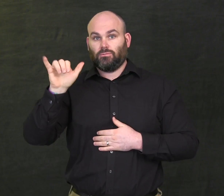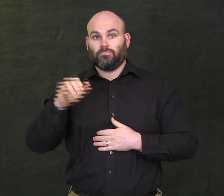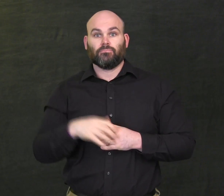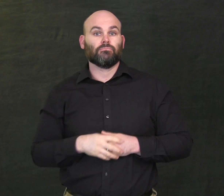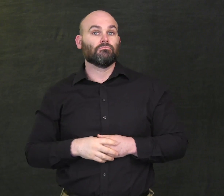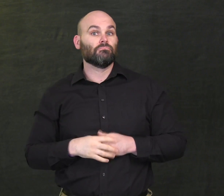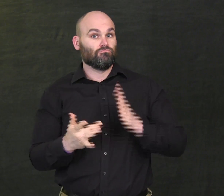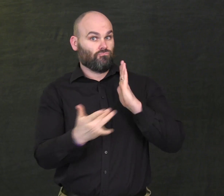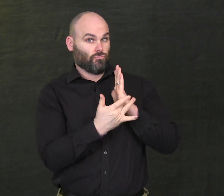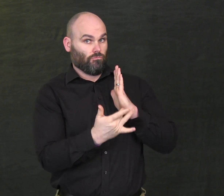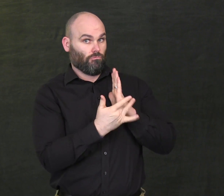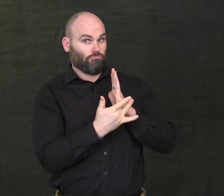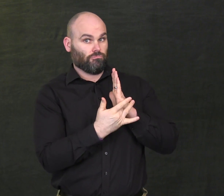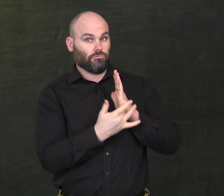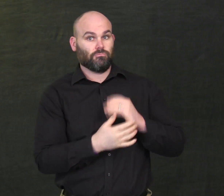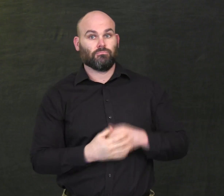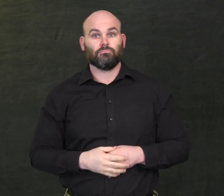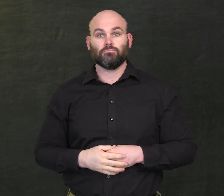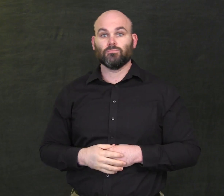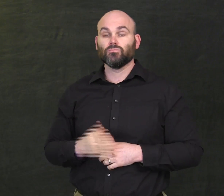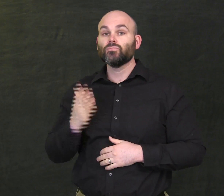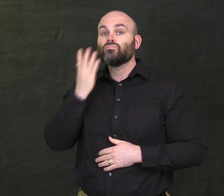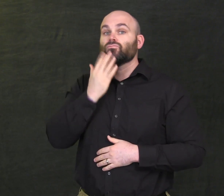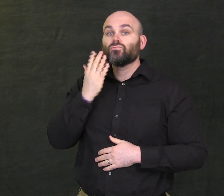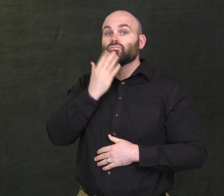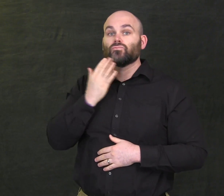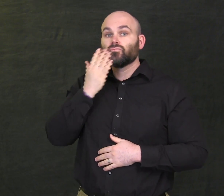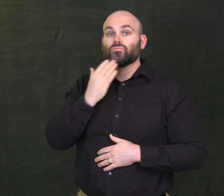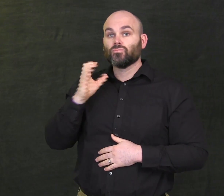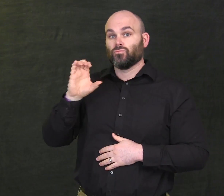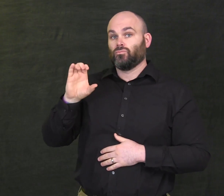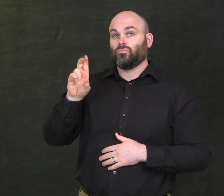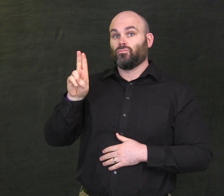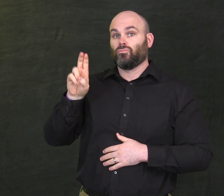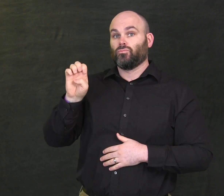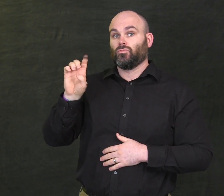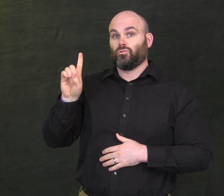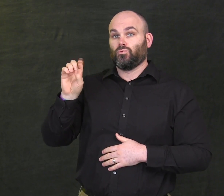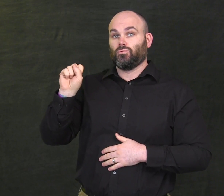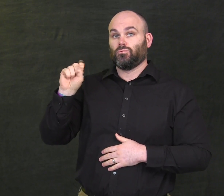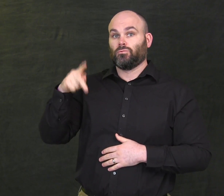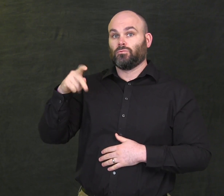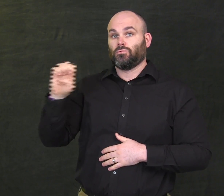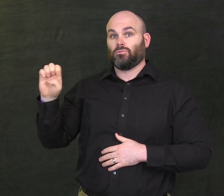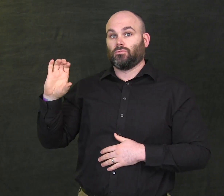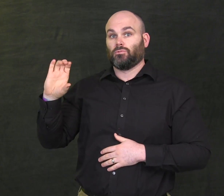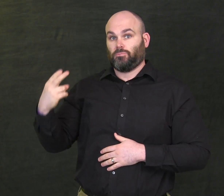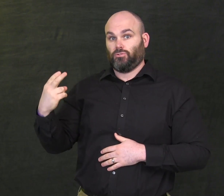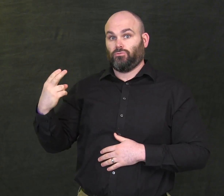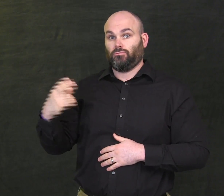Technology, Cued Speech,